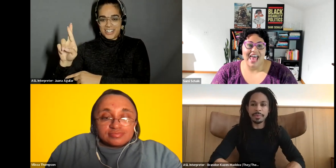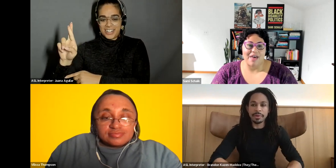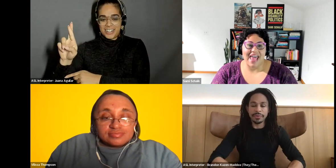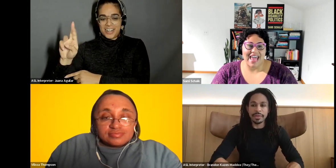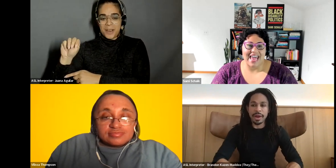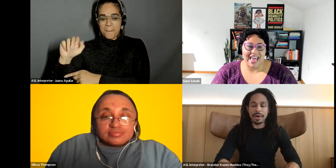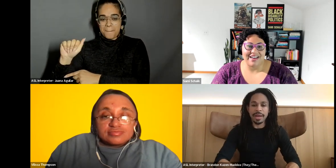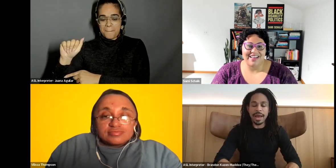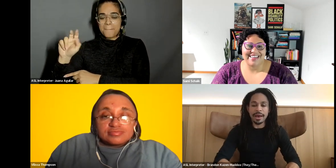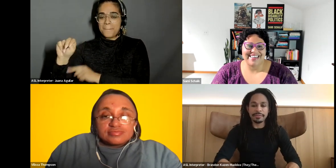Sami Schalk: M. A. N